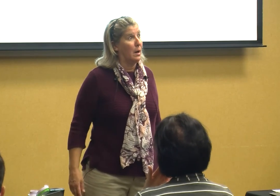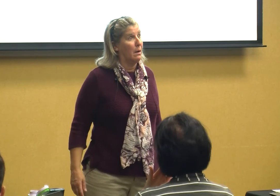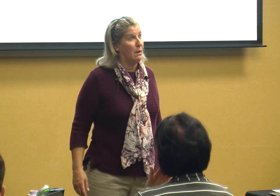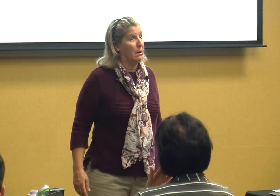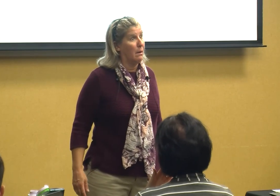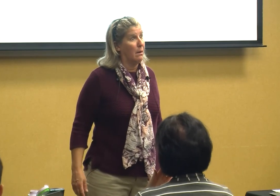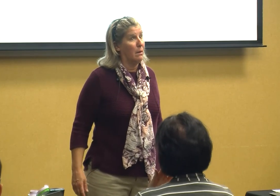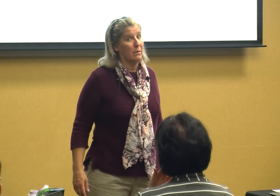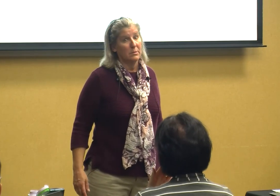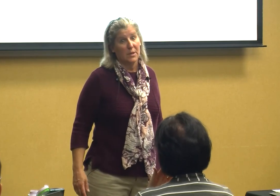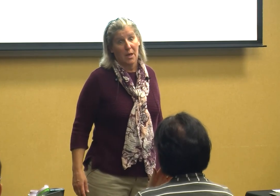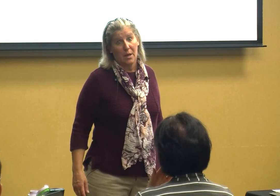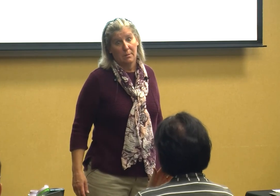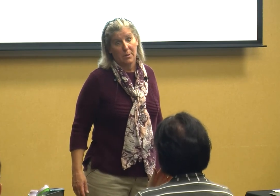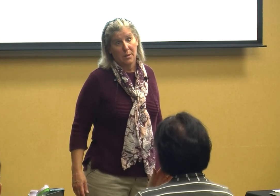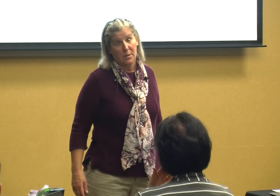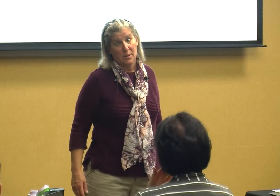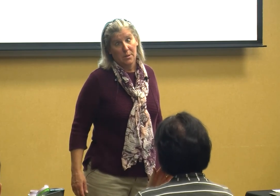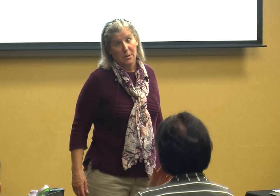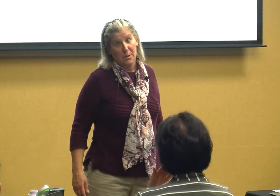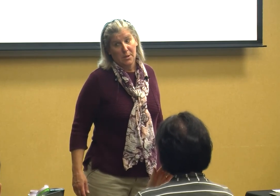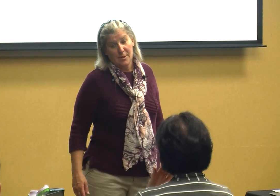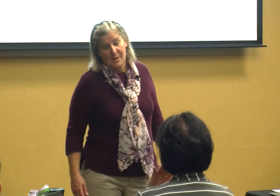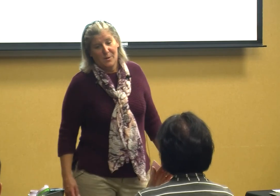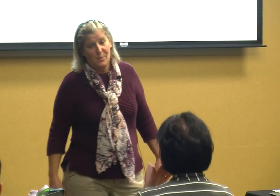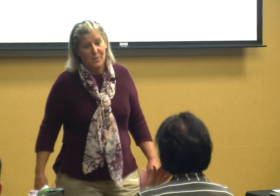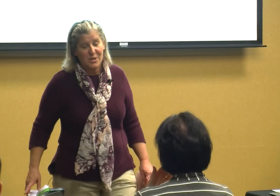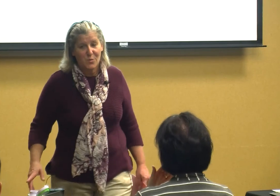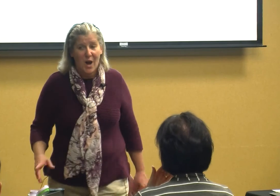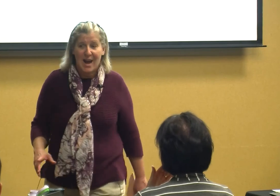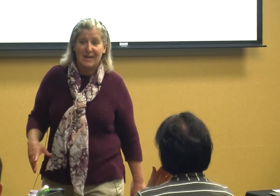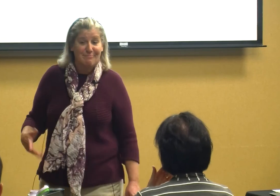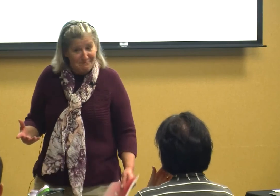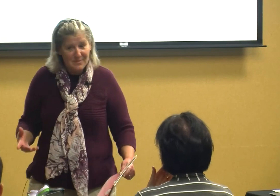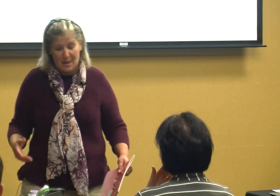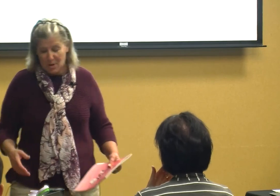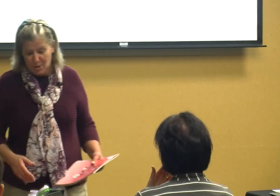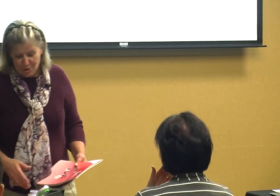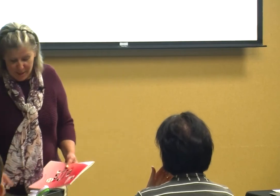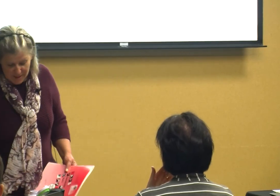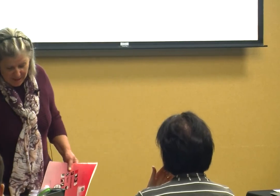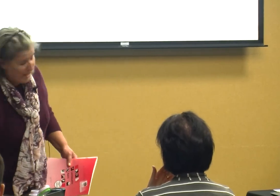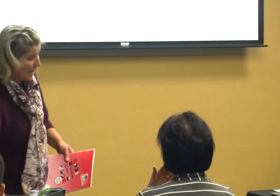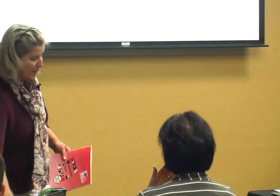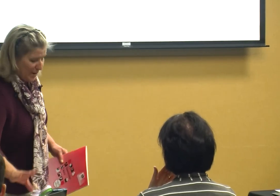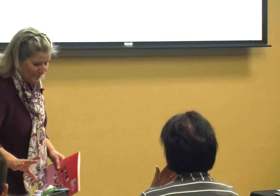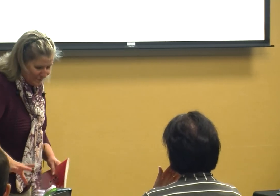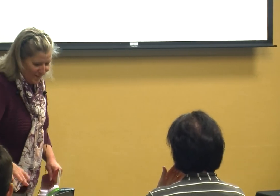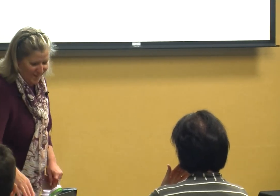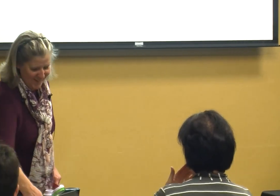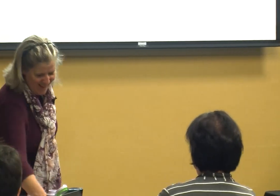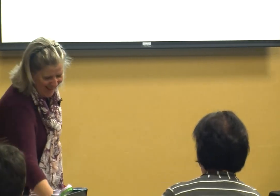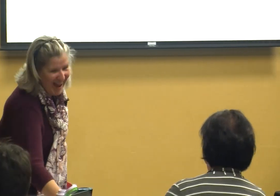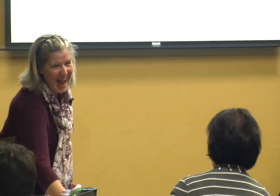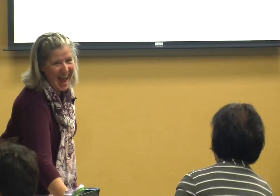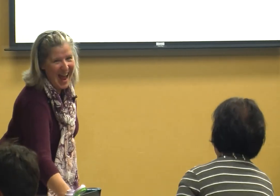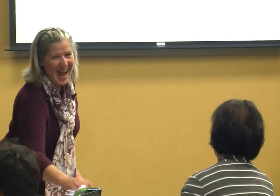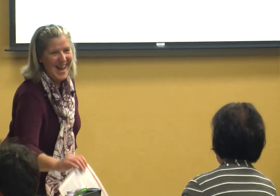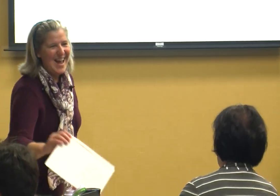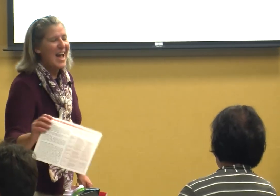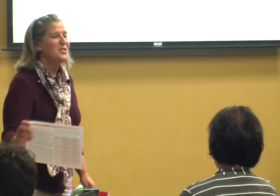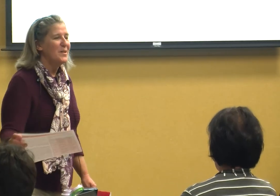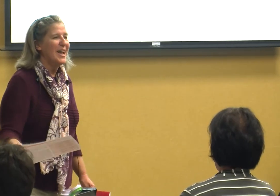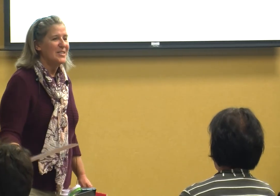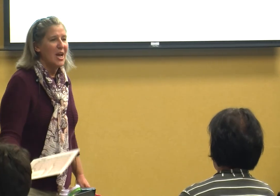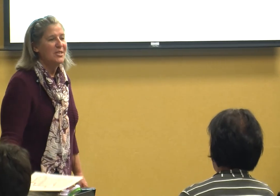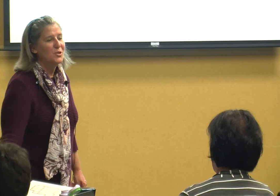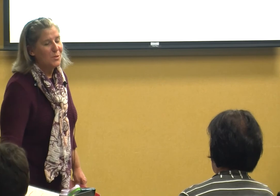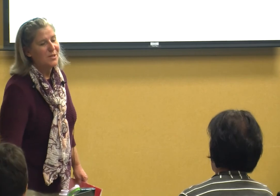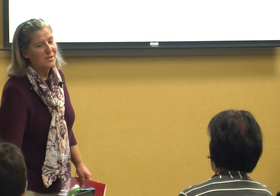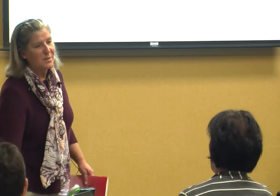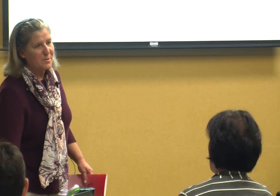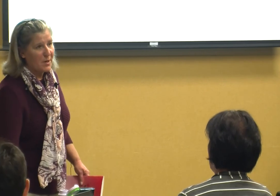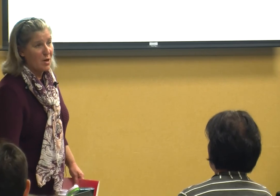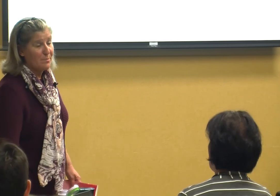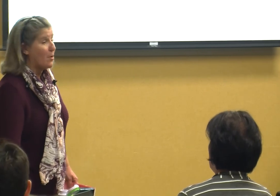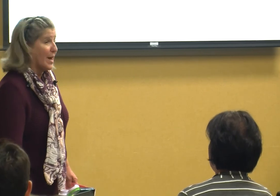time which is why I'm no longer teaching anyway actually I changed school systems because burnout